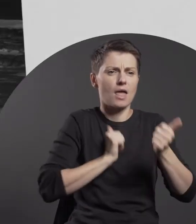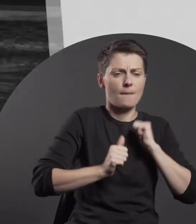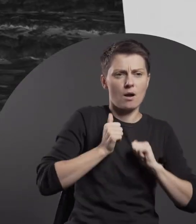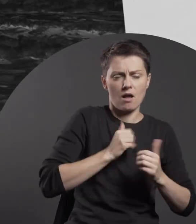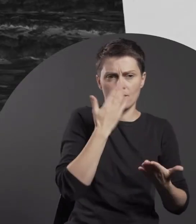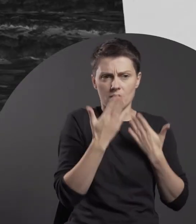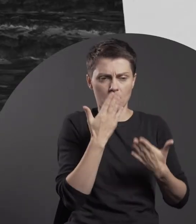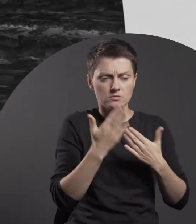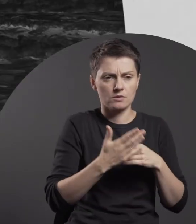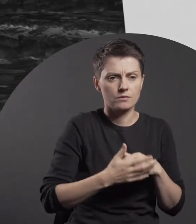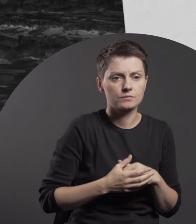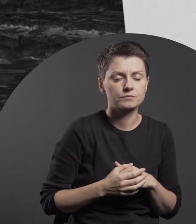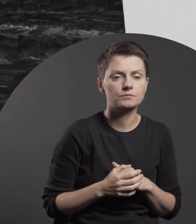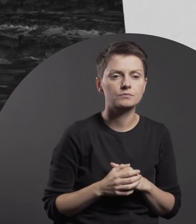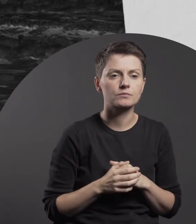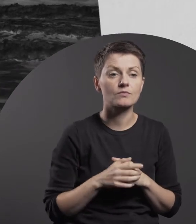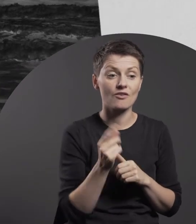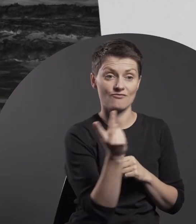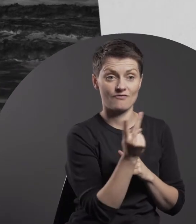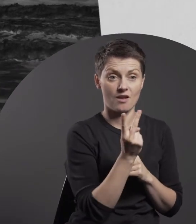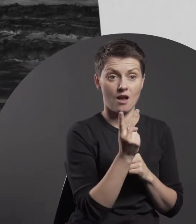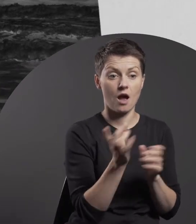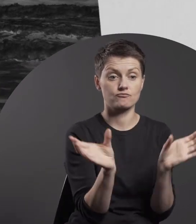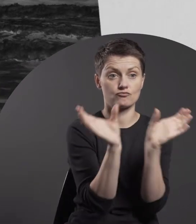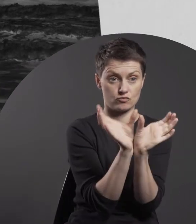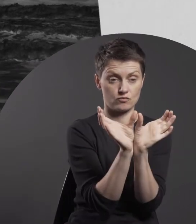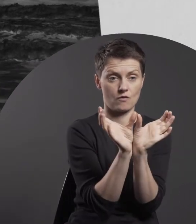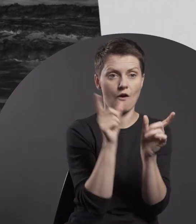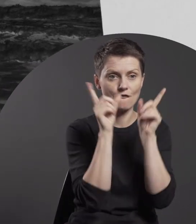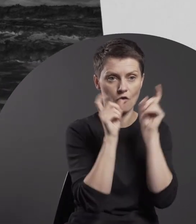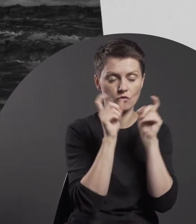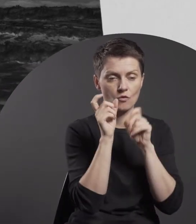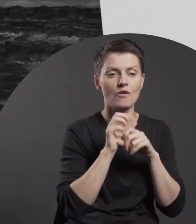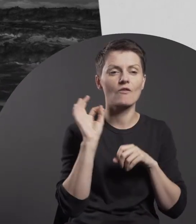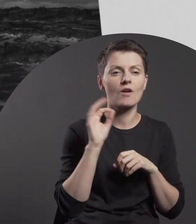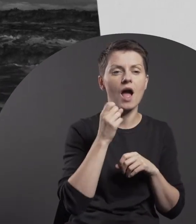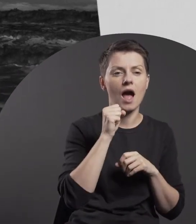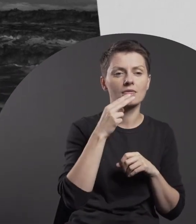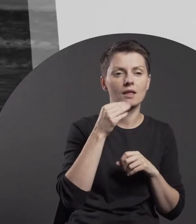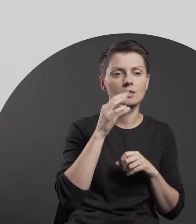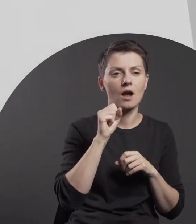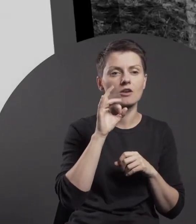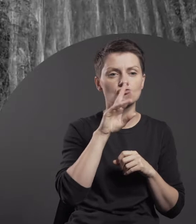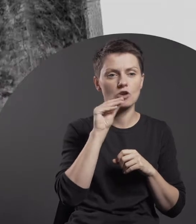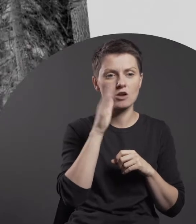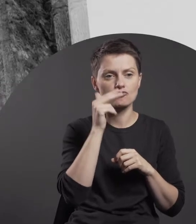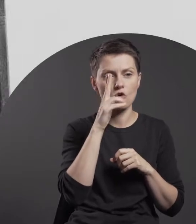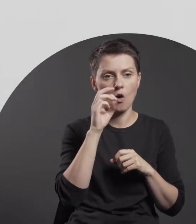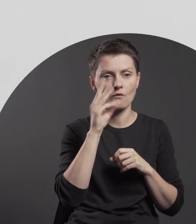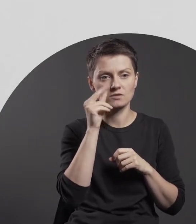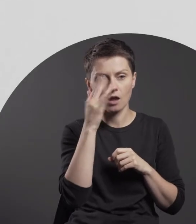Juxtaposed, the photographs by Aneta Grzeszykowska can be justifiably regarded